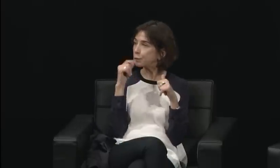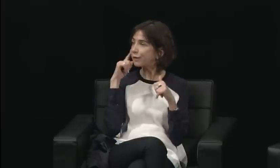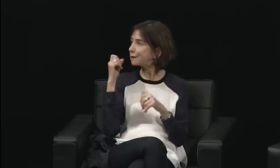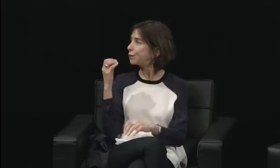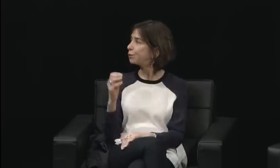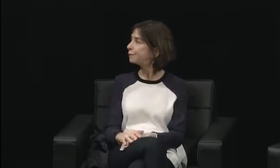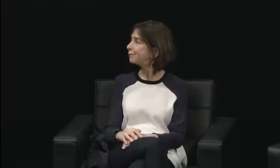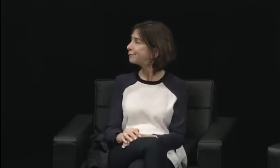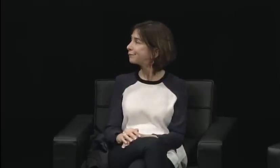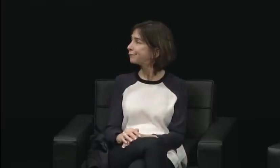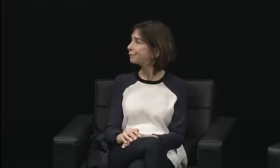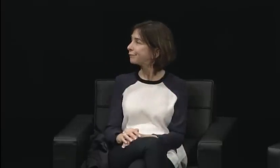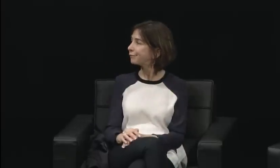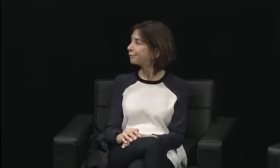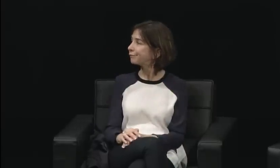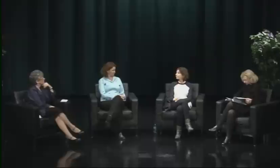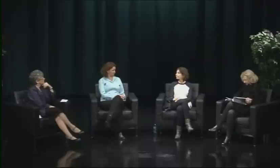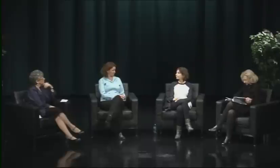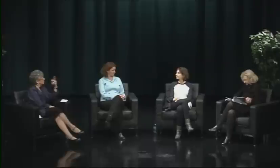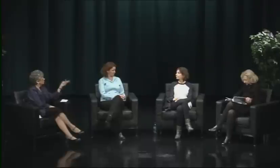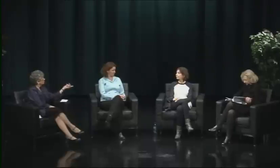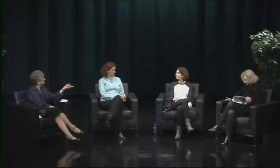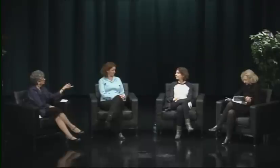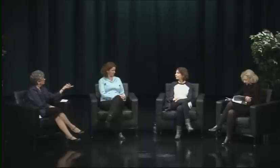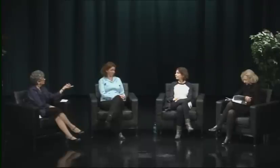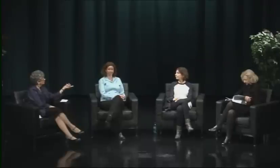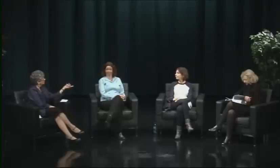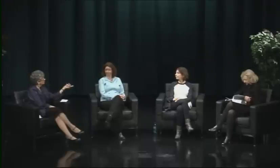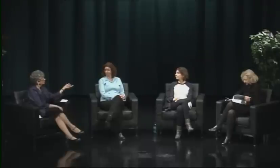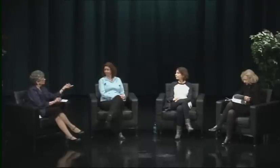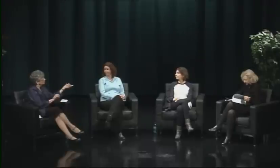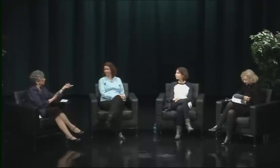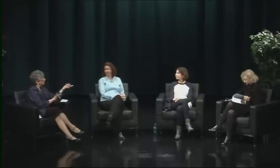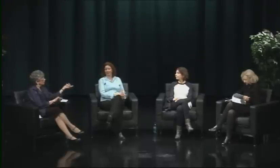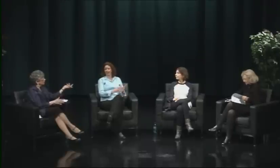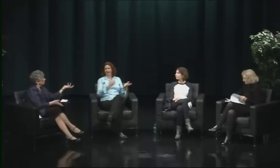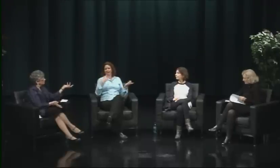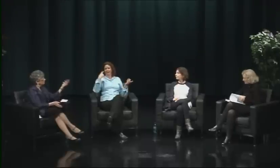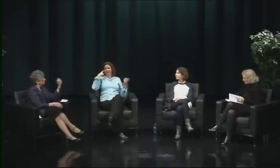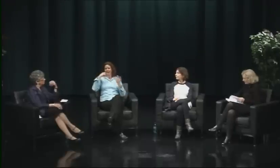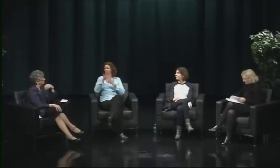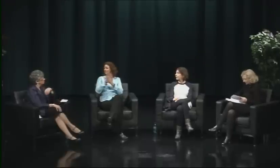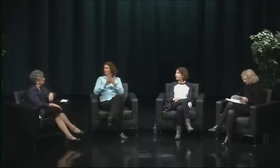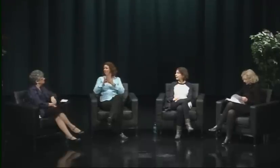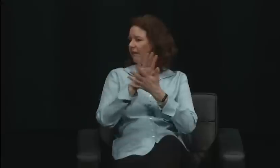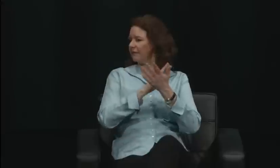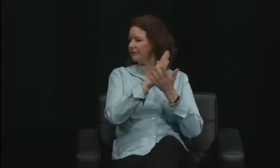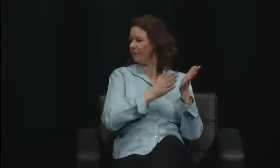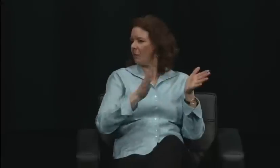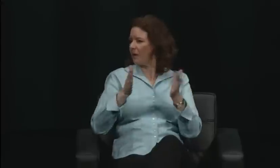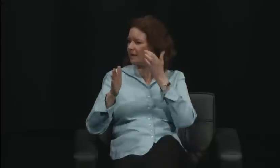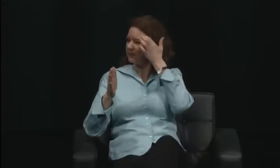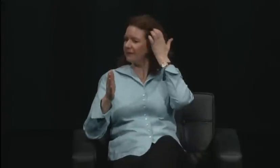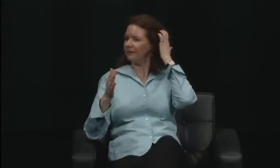Not during the movement. I think it was a smaller piece then. Now, we did not include people of color. We didn't.